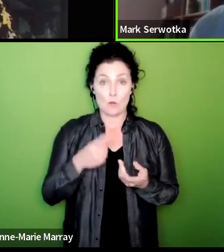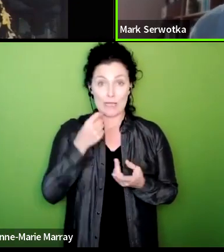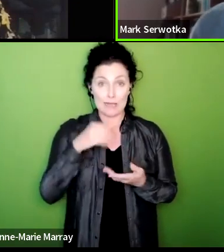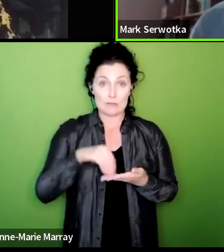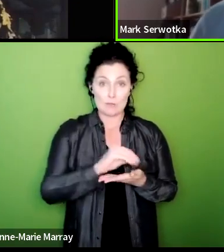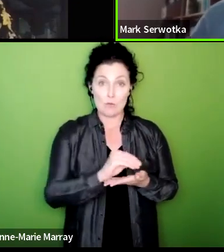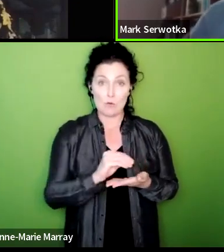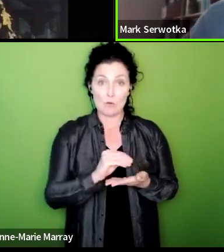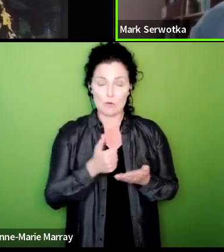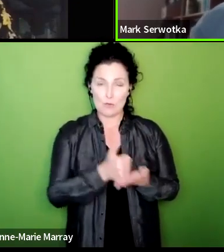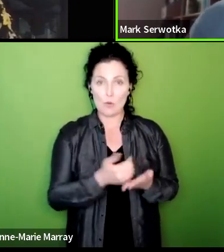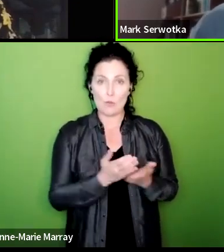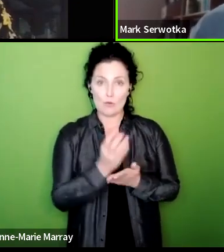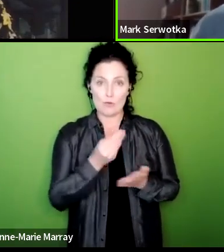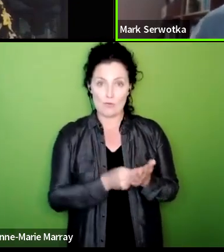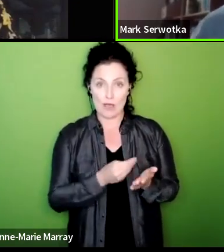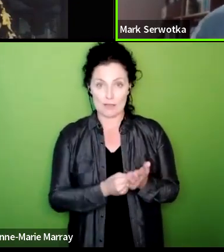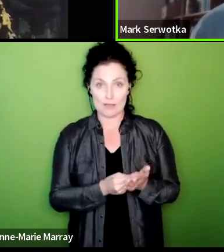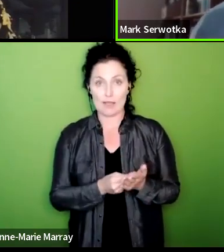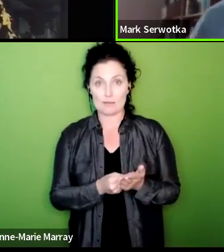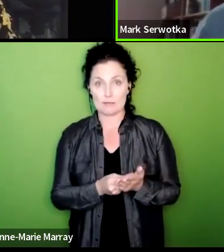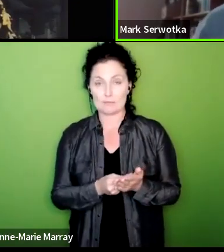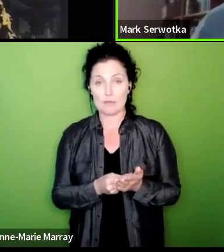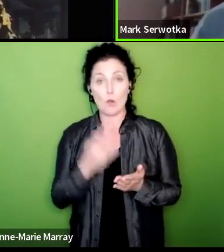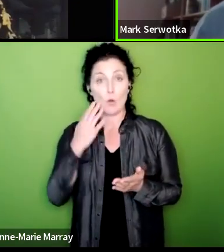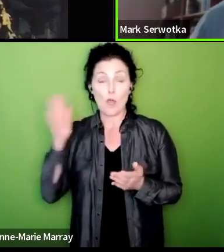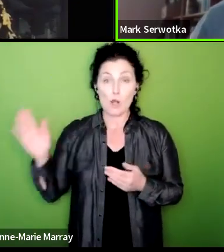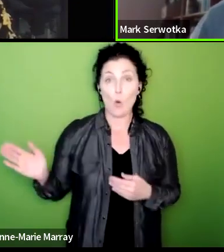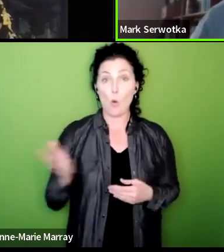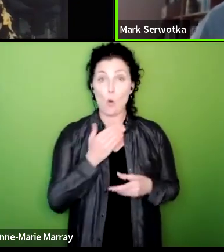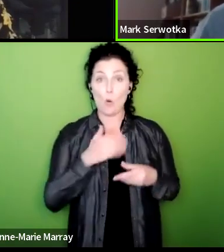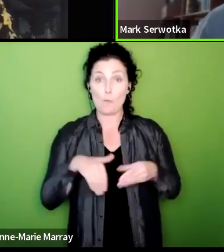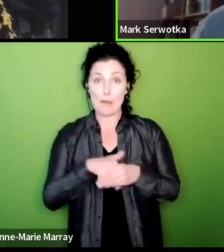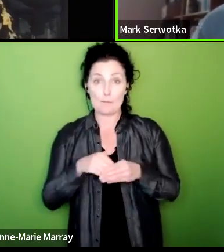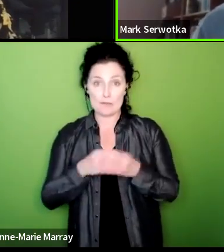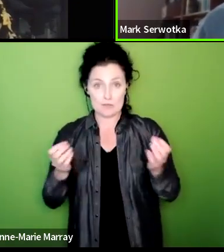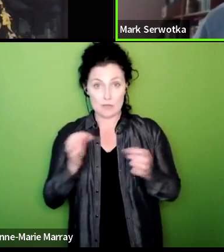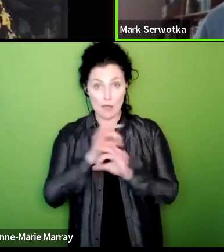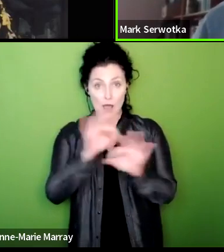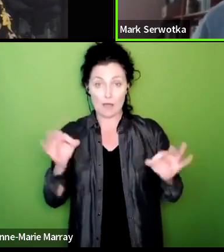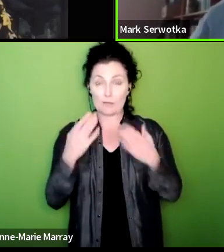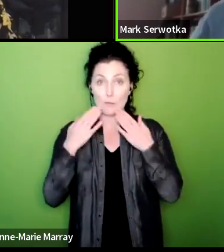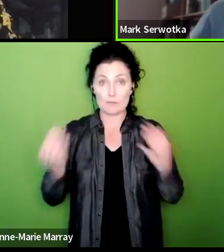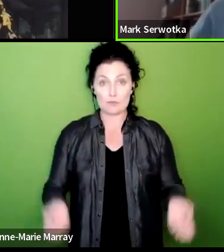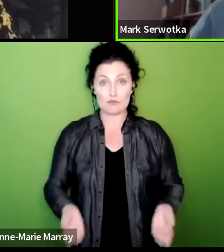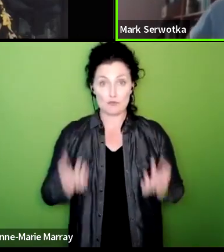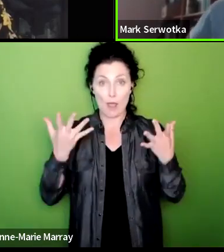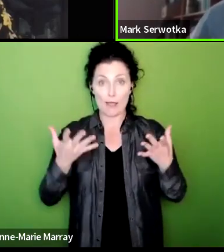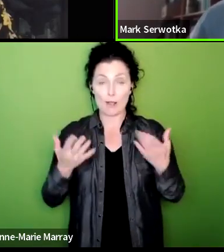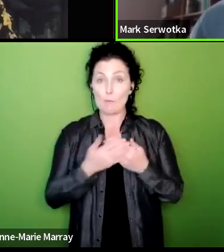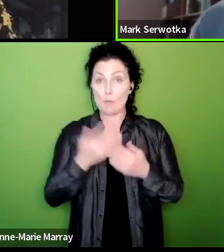and when we do call all members out on action the more people who join the call the more effective